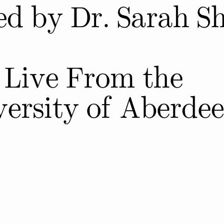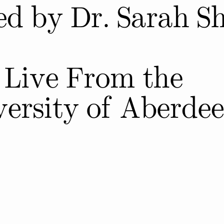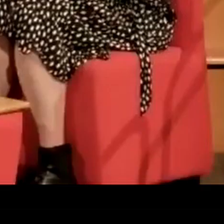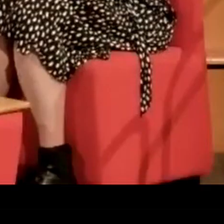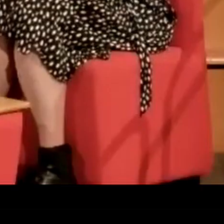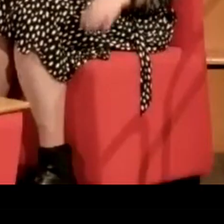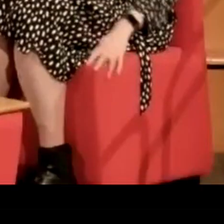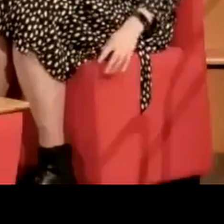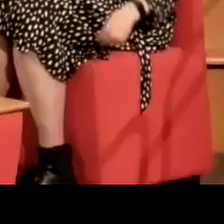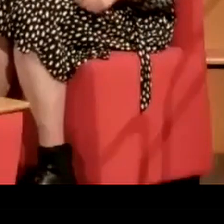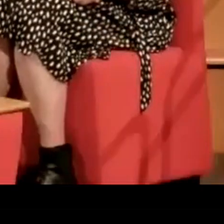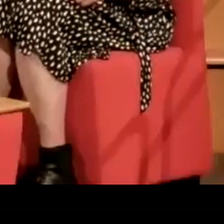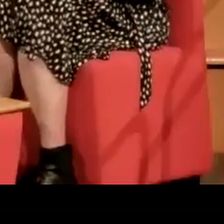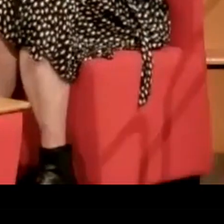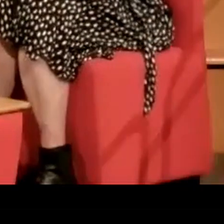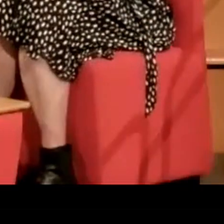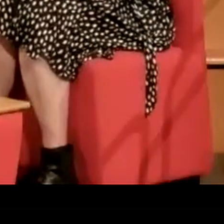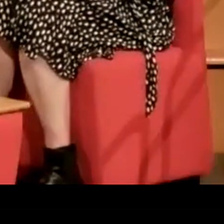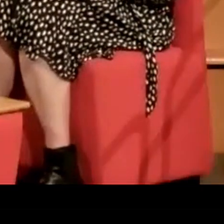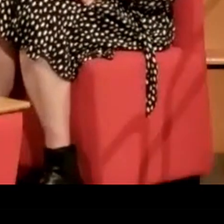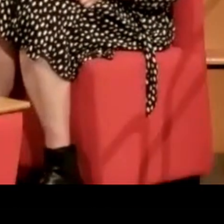All good? Wonderful, okay, hi everybody,